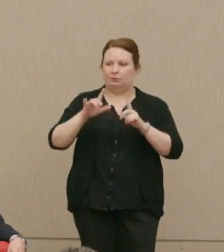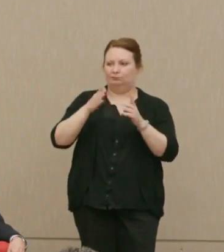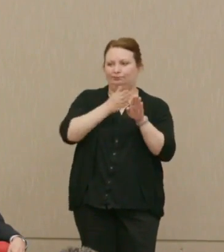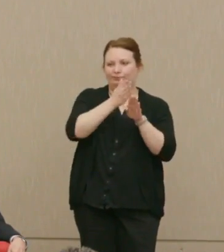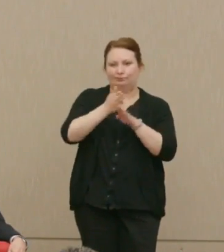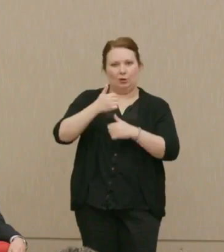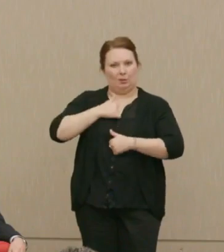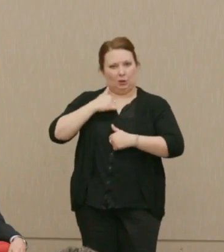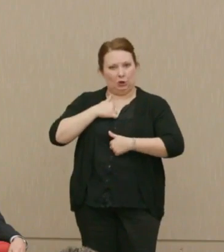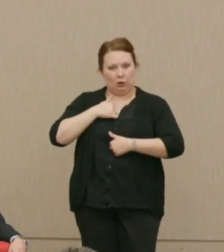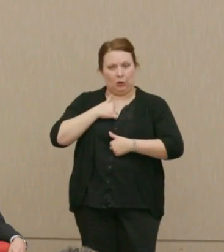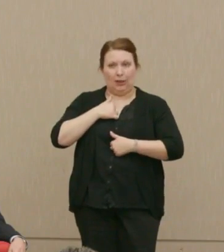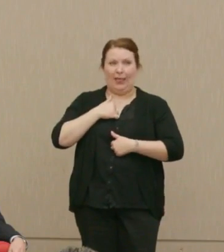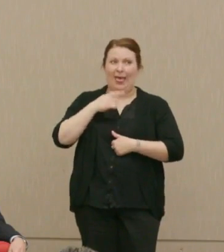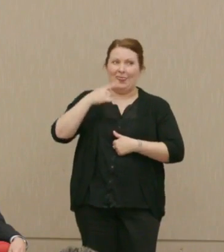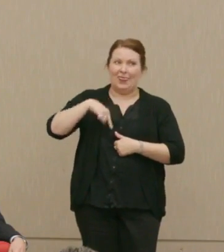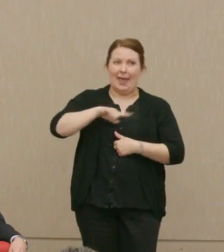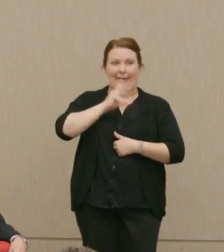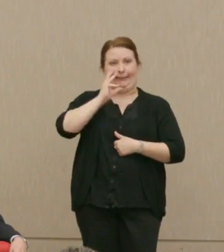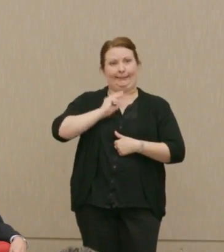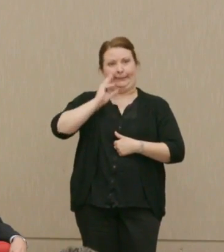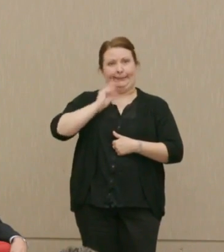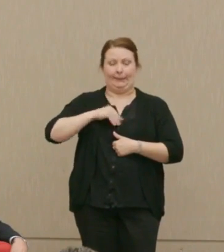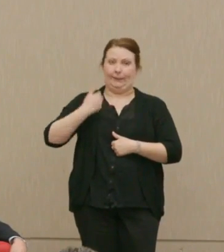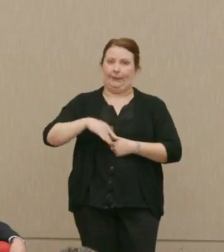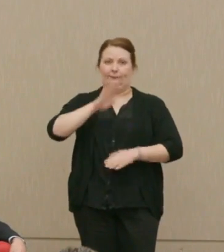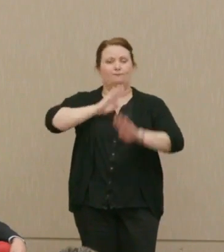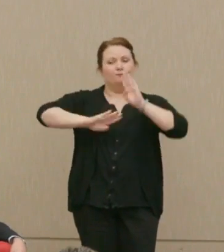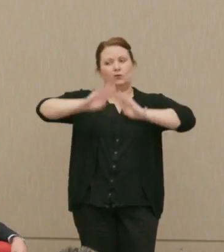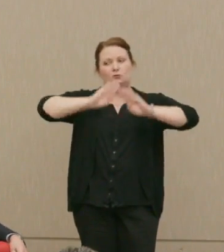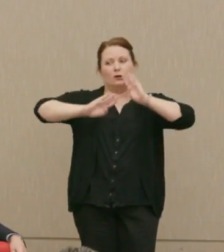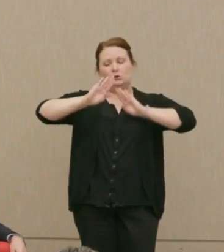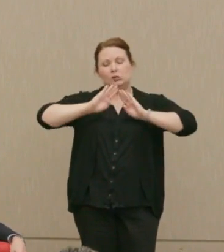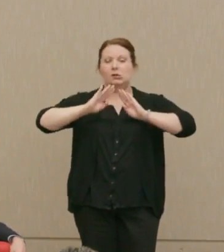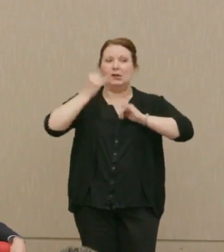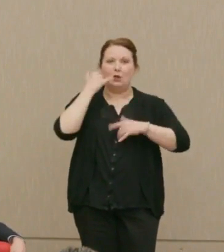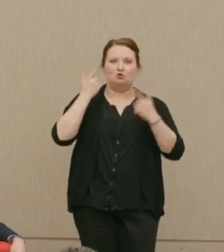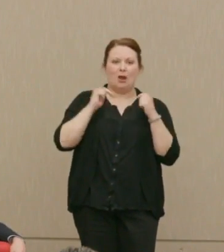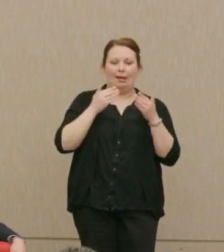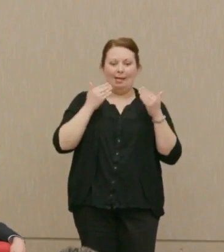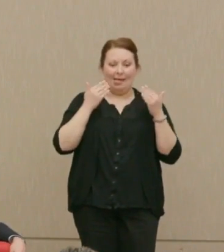others. They generally experience great frustration when they try to change it.